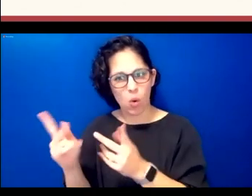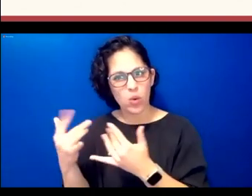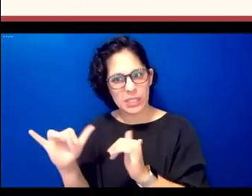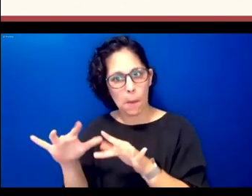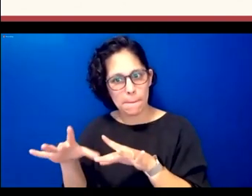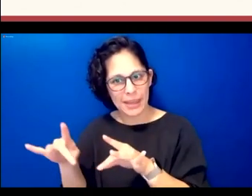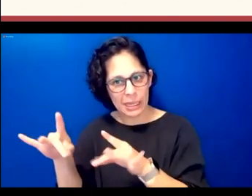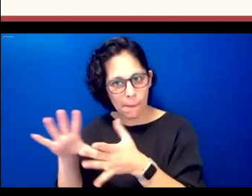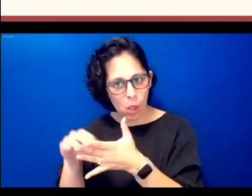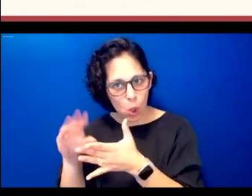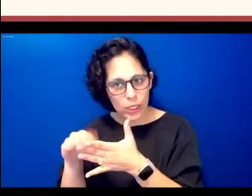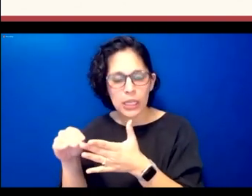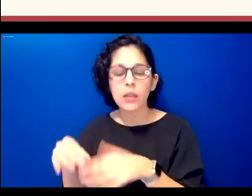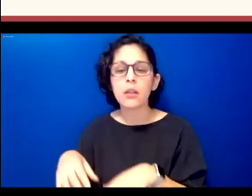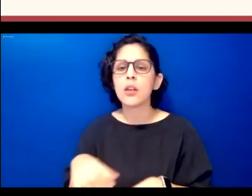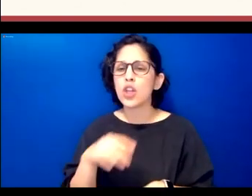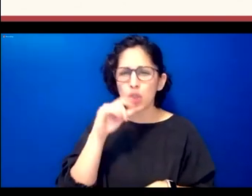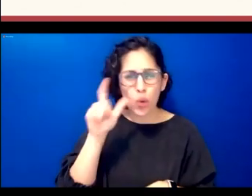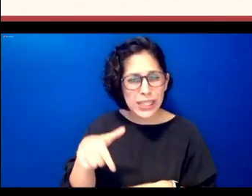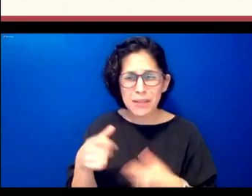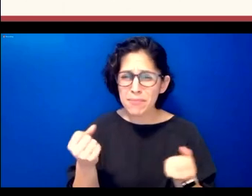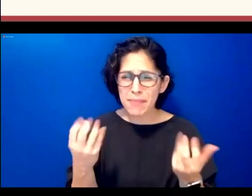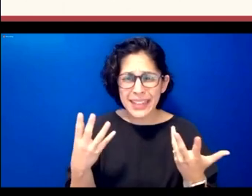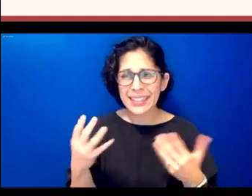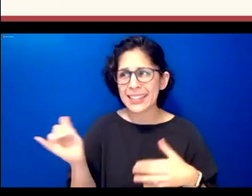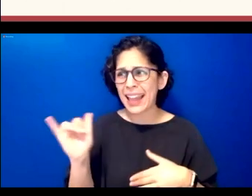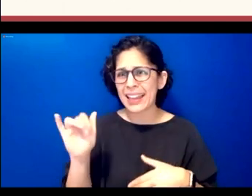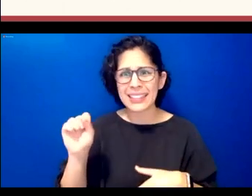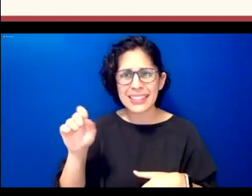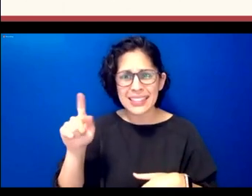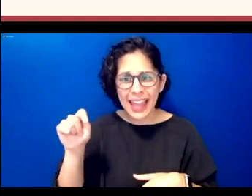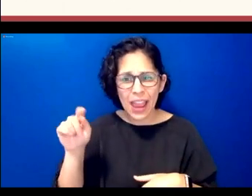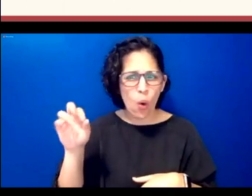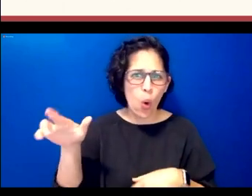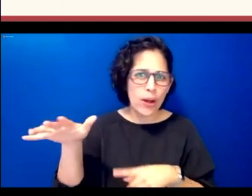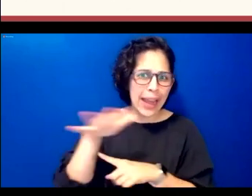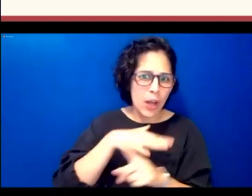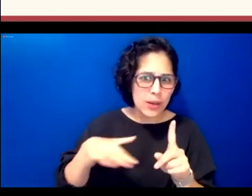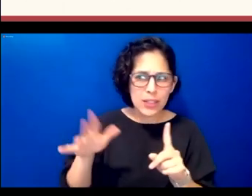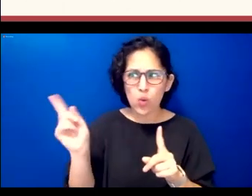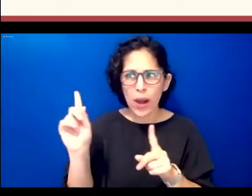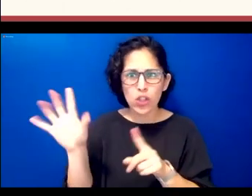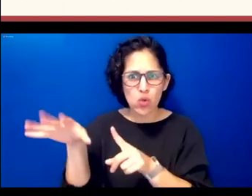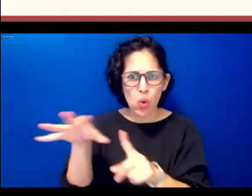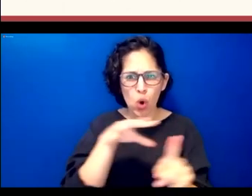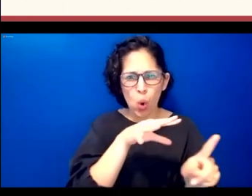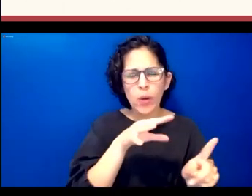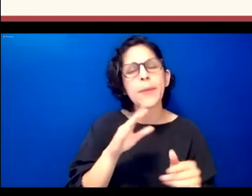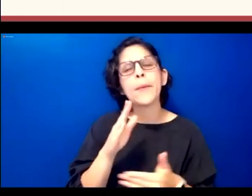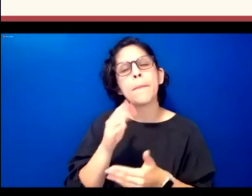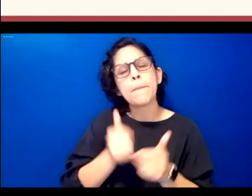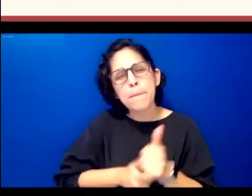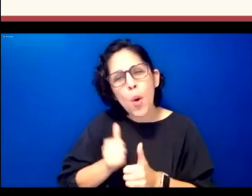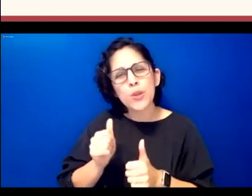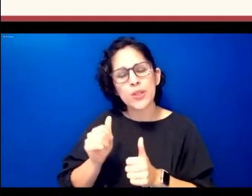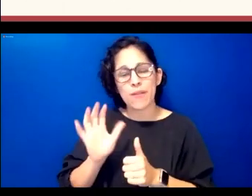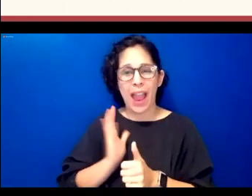whole lot of sets to visit um most of our videos center on being in the home and the